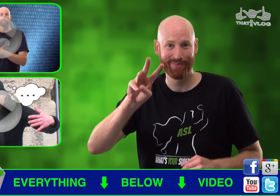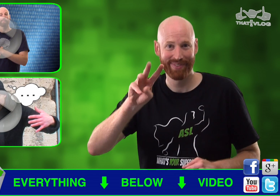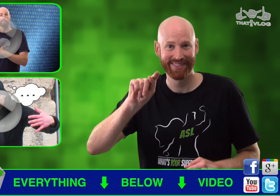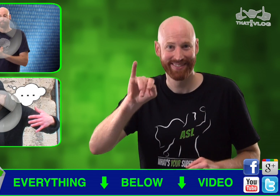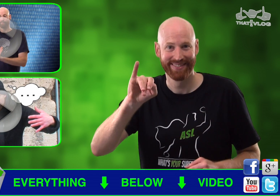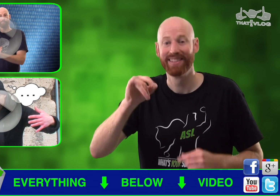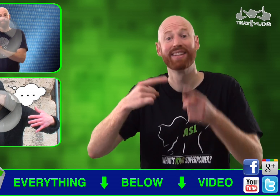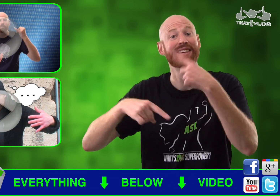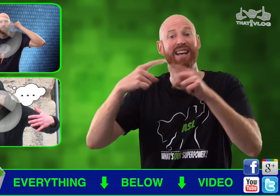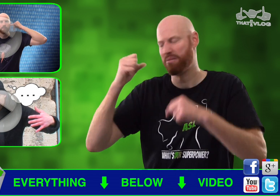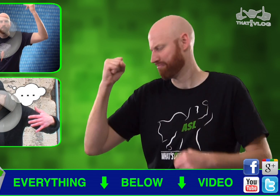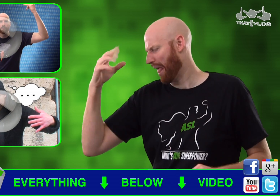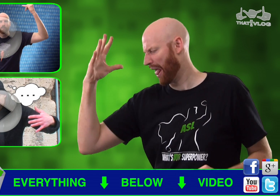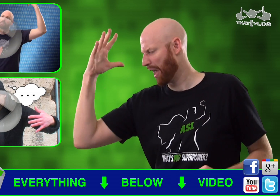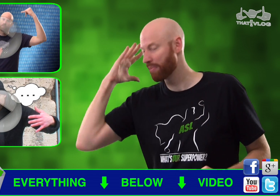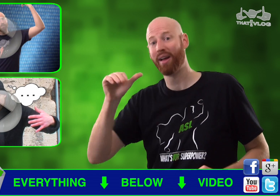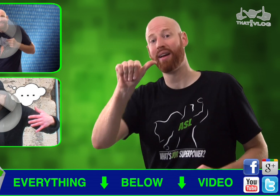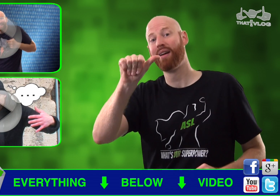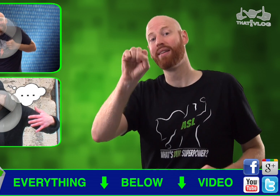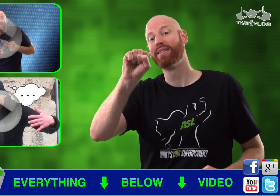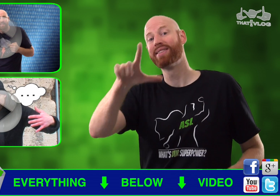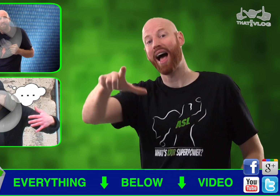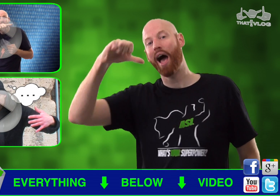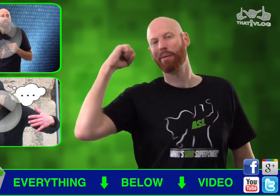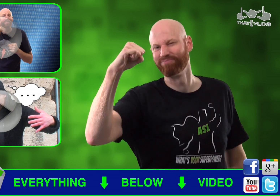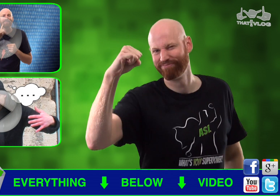My name's Awti; this is my name sign; ASL POWER!